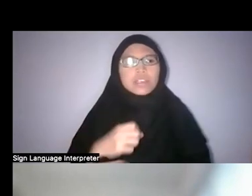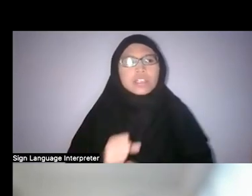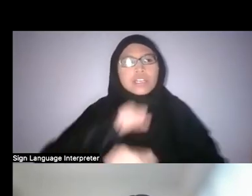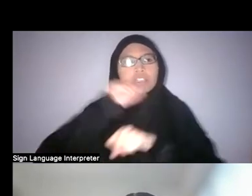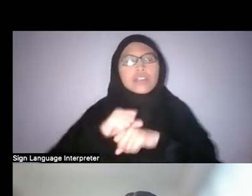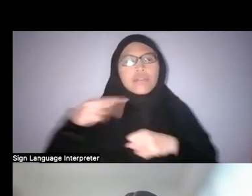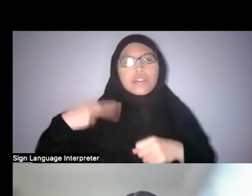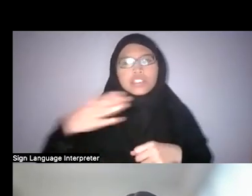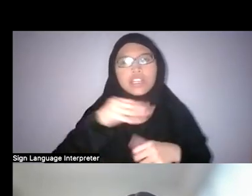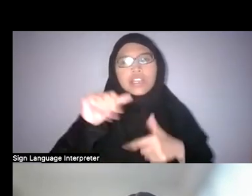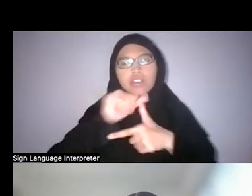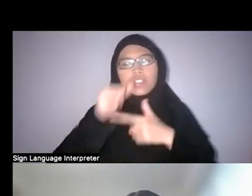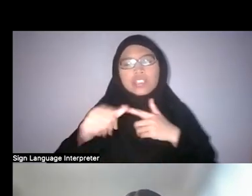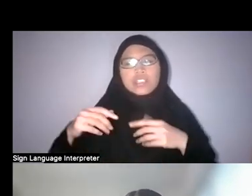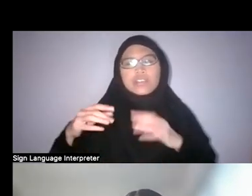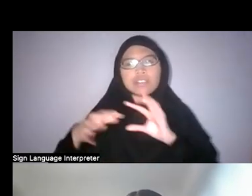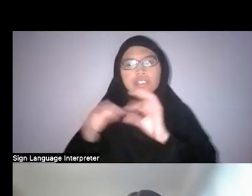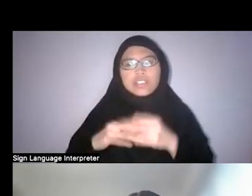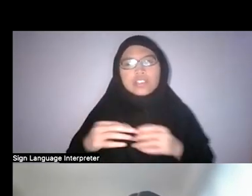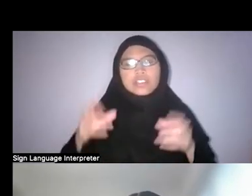please check out our titles, Raffles Renounced,